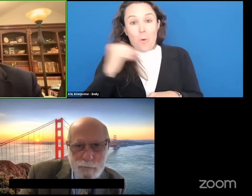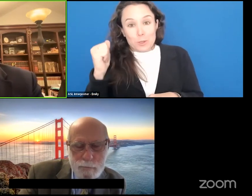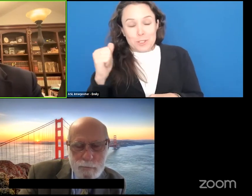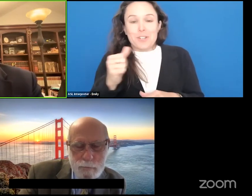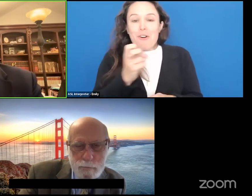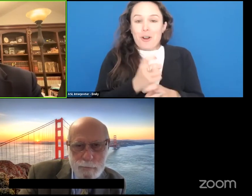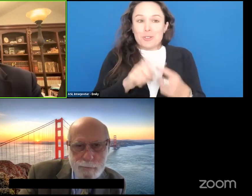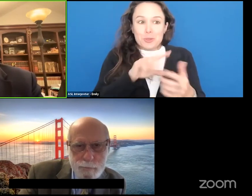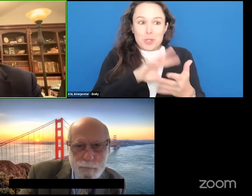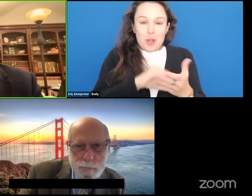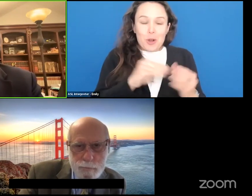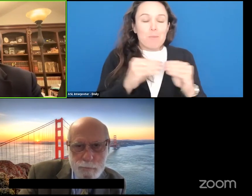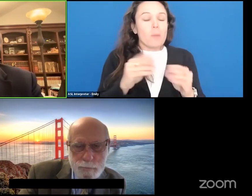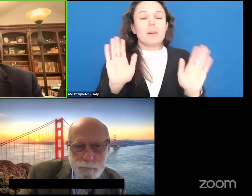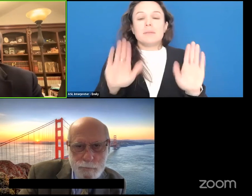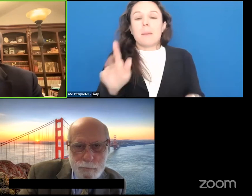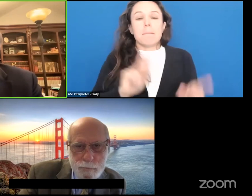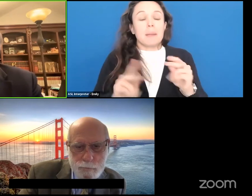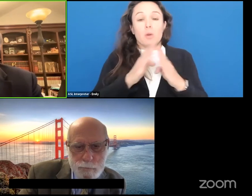with all disabilities can have trouble.